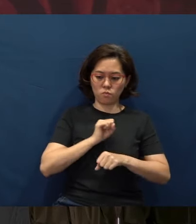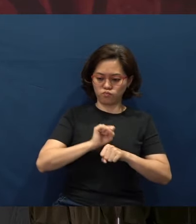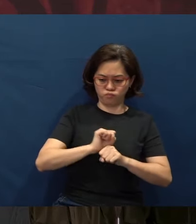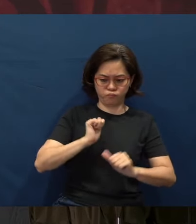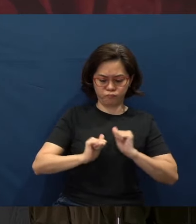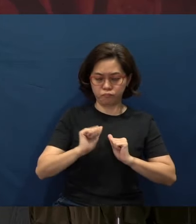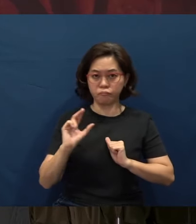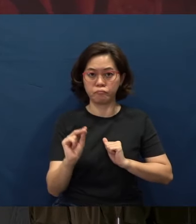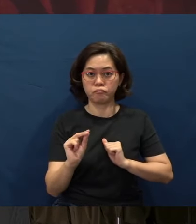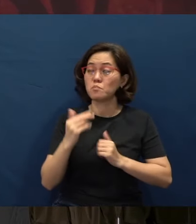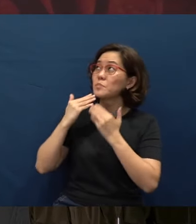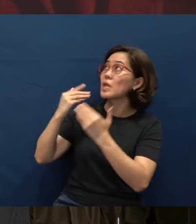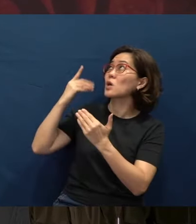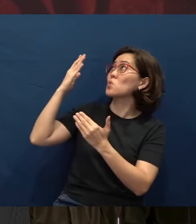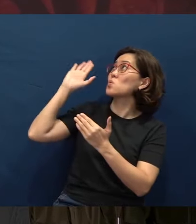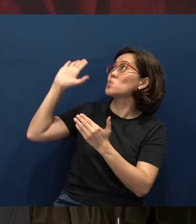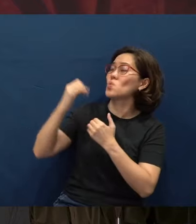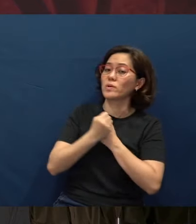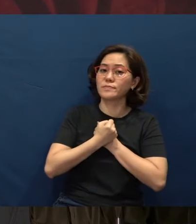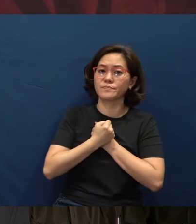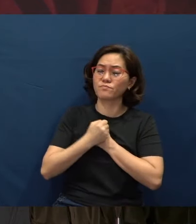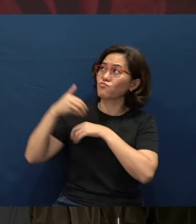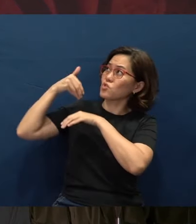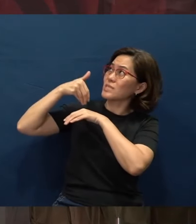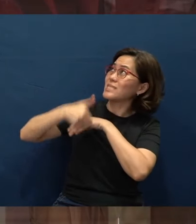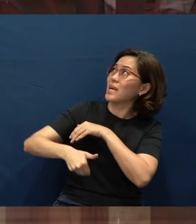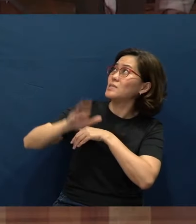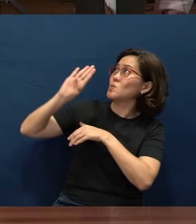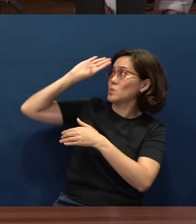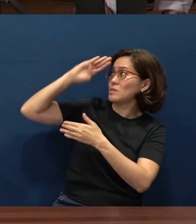We thank You for your love, for sending Your Son Jesus